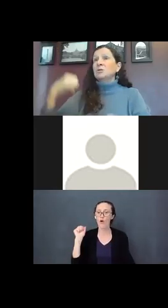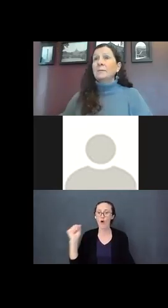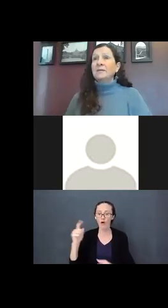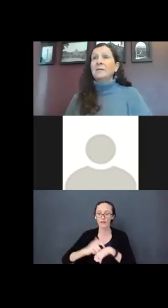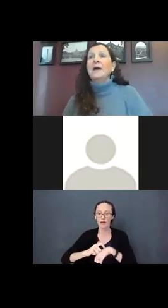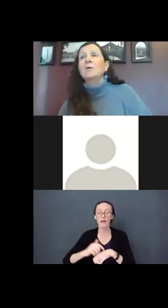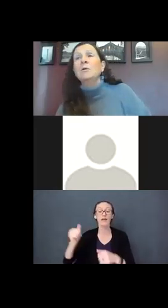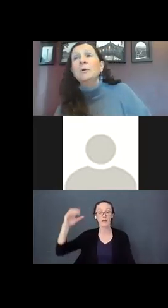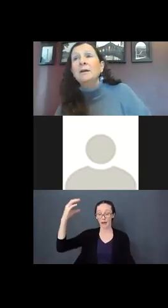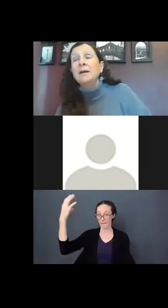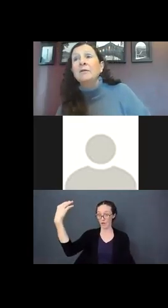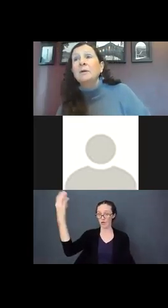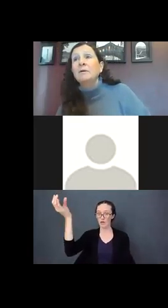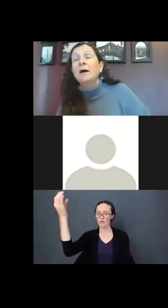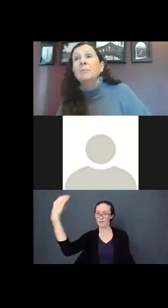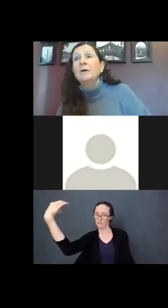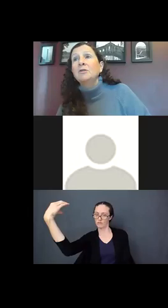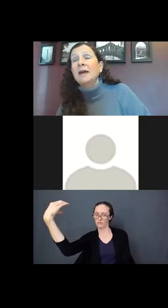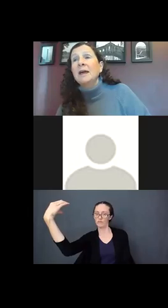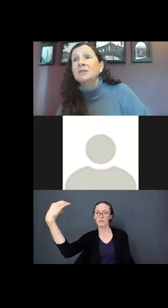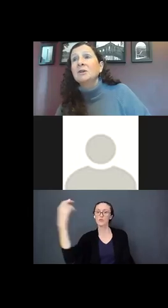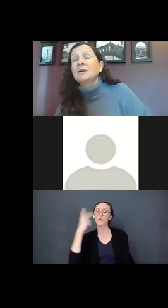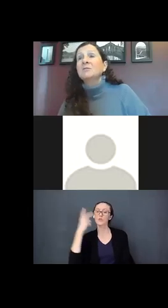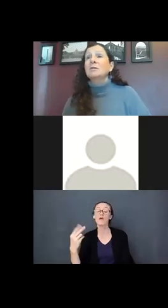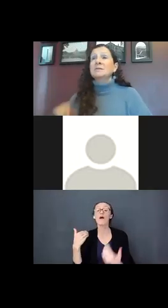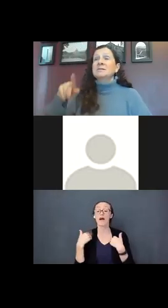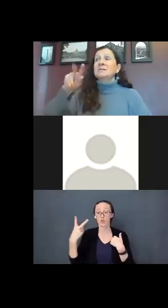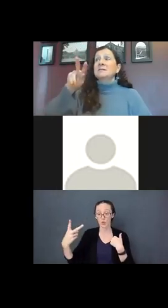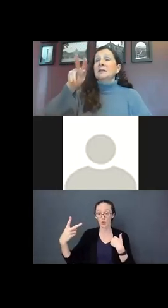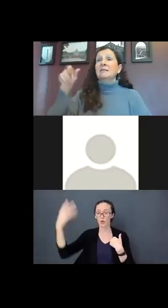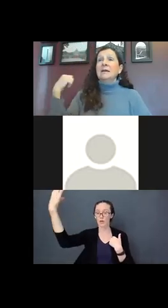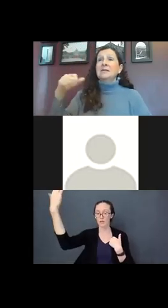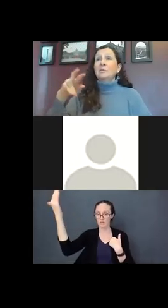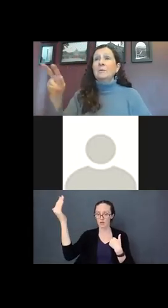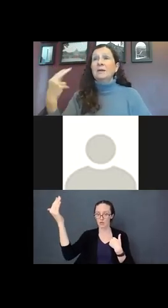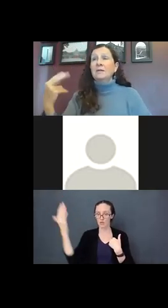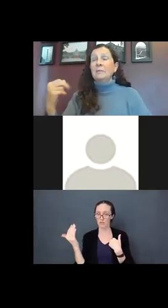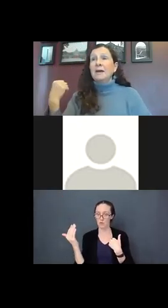baby in the back or put another mirror up on your dash so you can glance at your baby in the back.